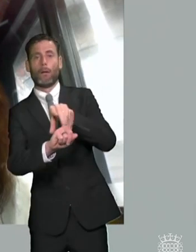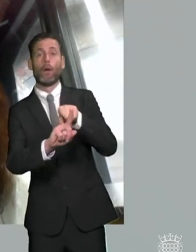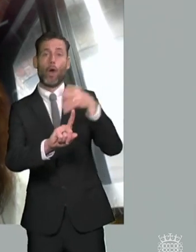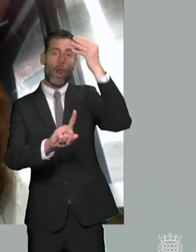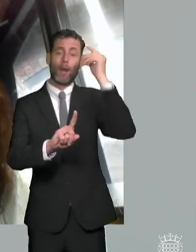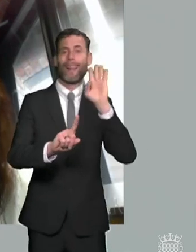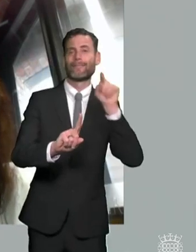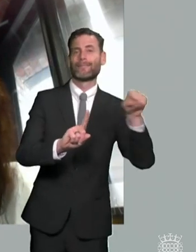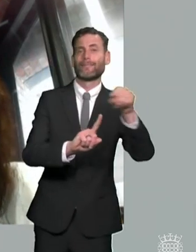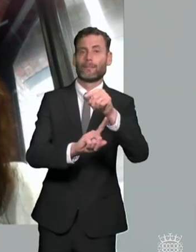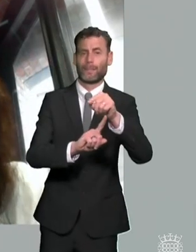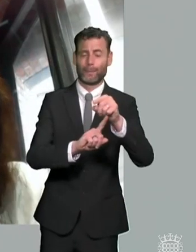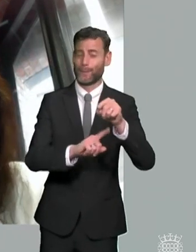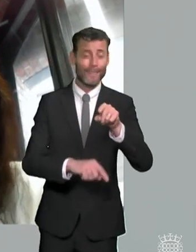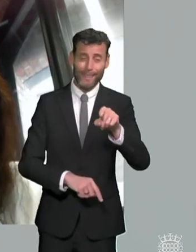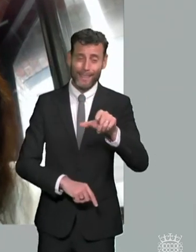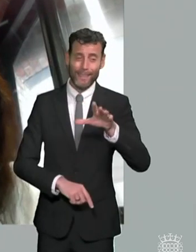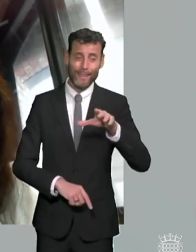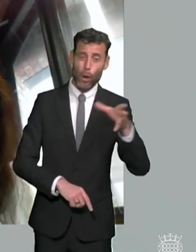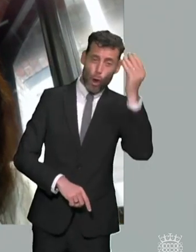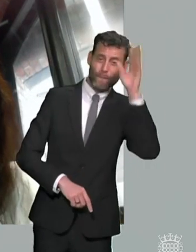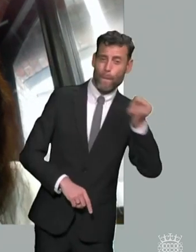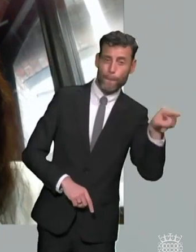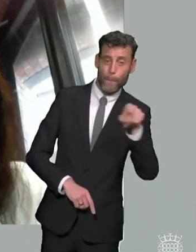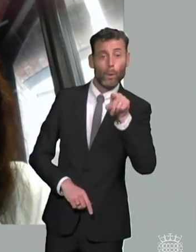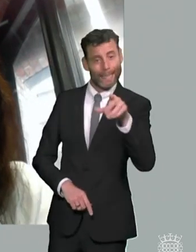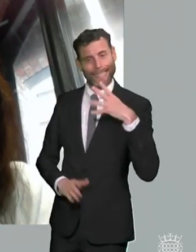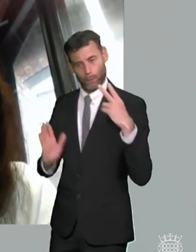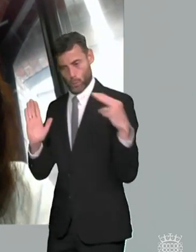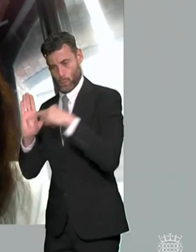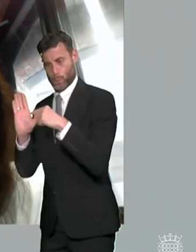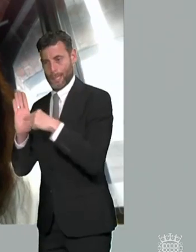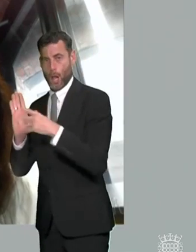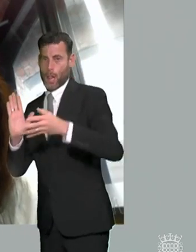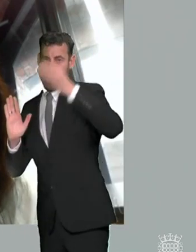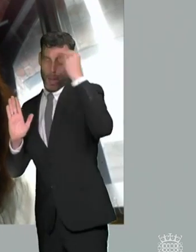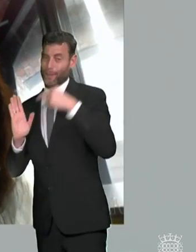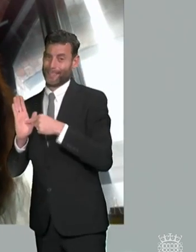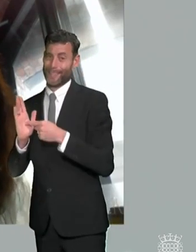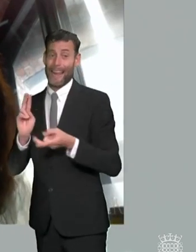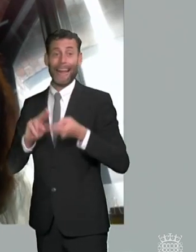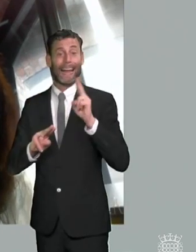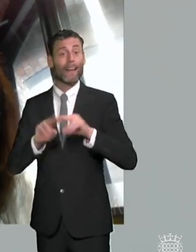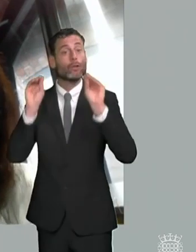particular local authority and and and if we if we can get to that um and get people trained properly